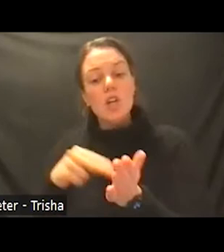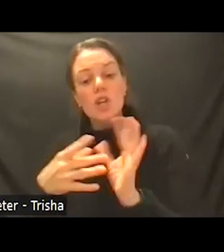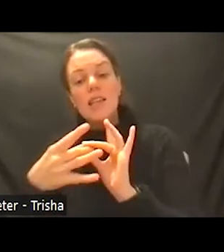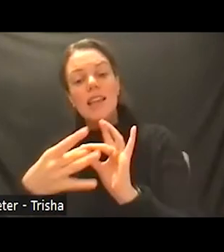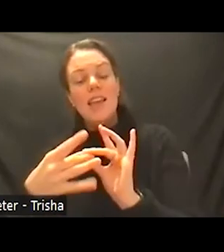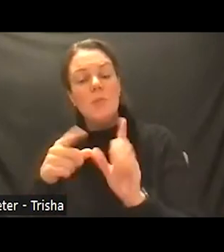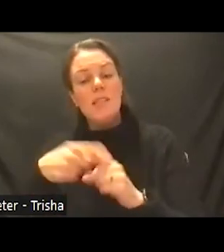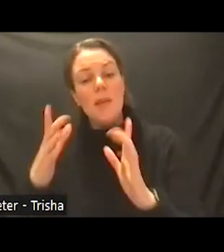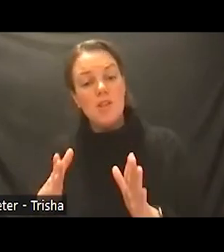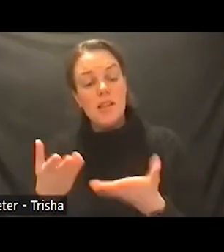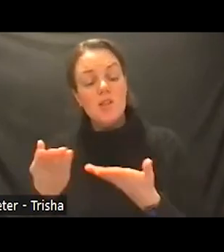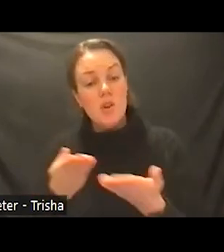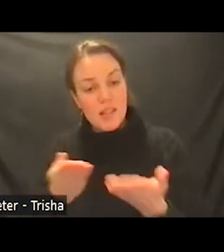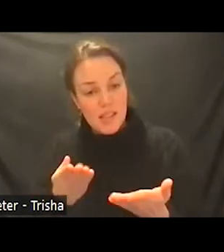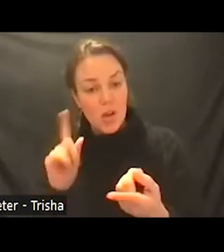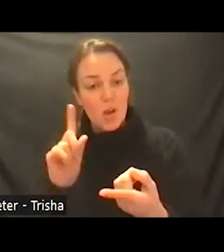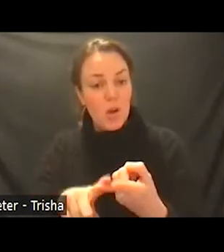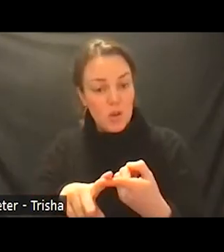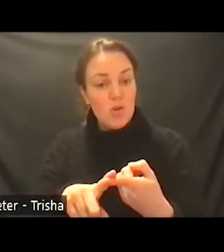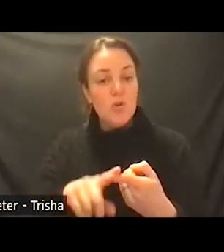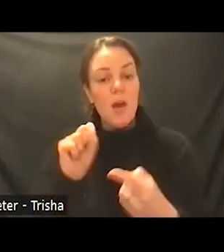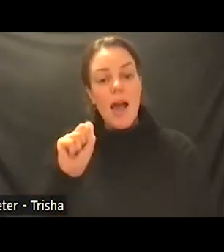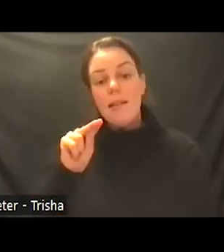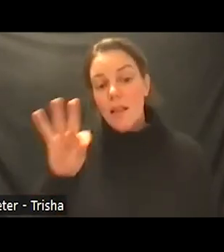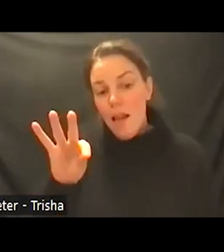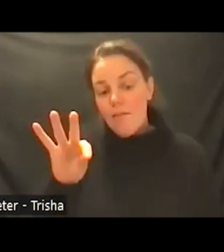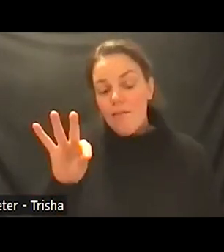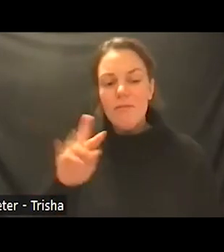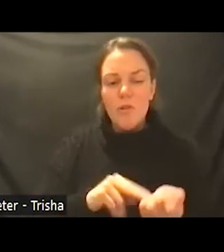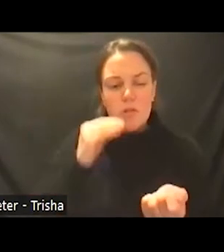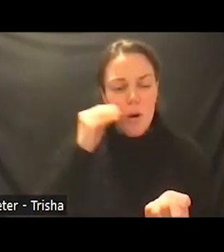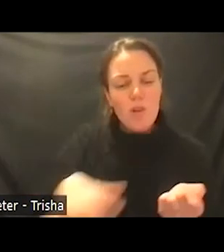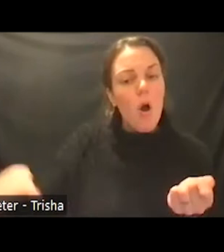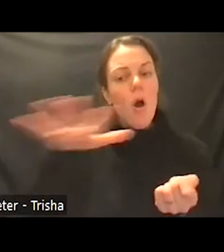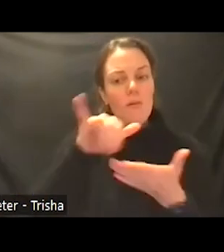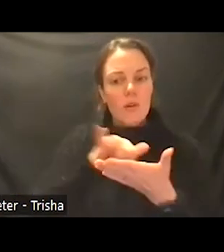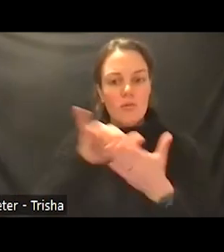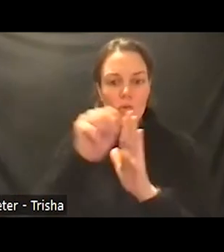services to skilled nursing facilities across the entire new york state what's different is that